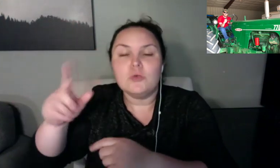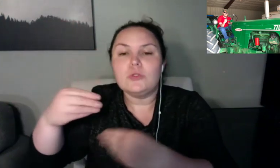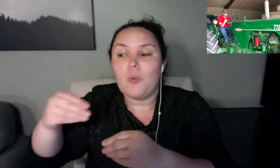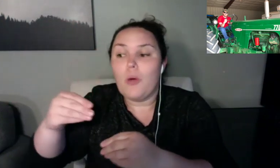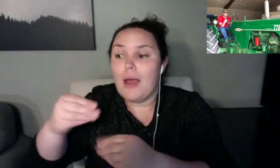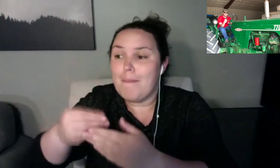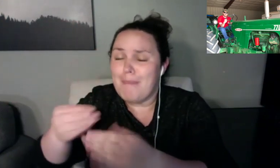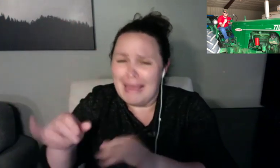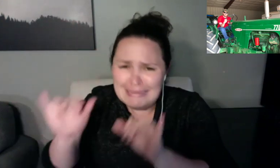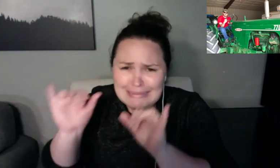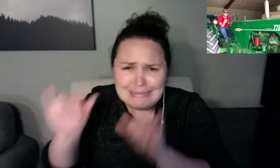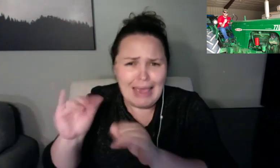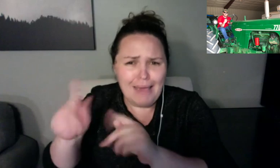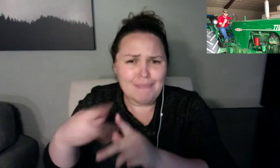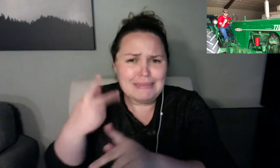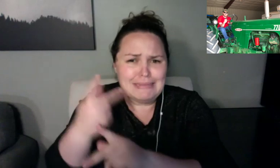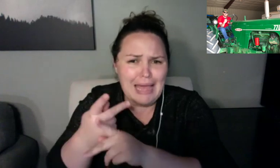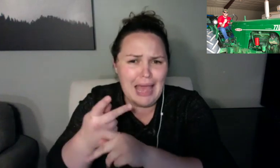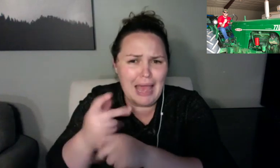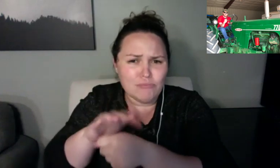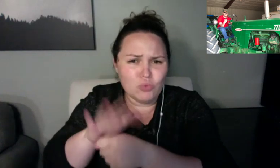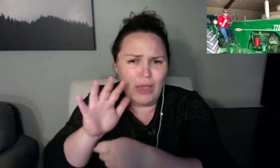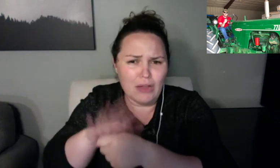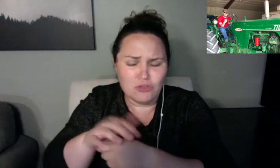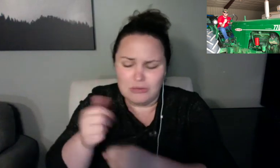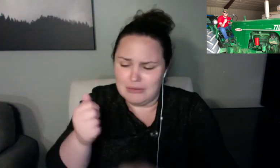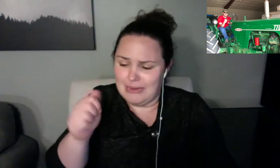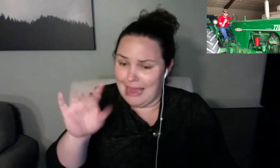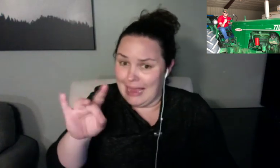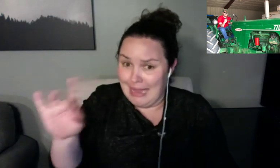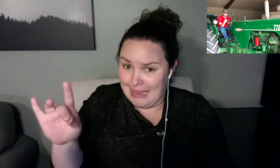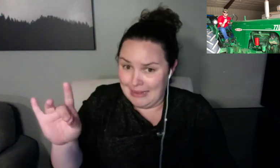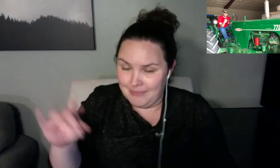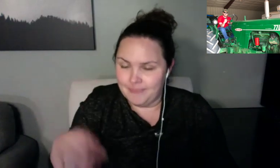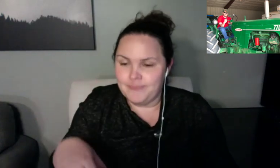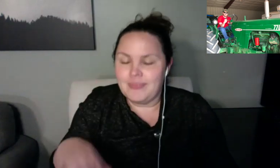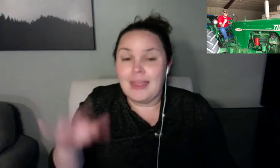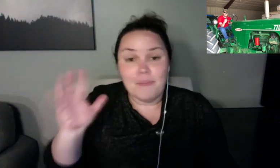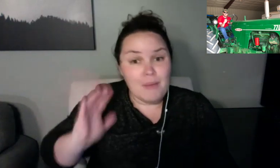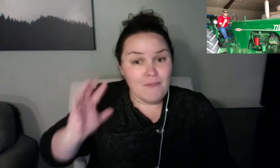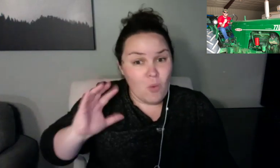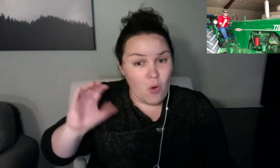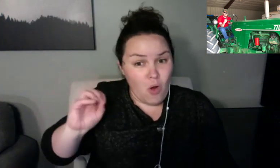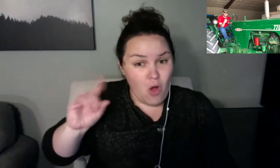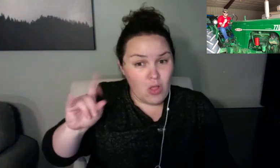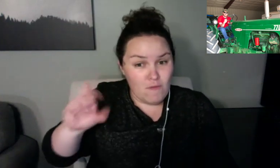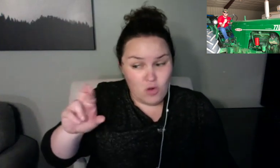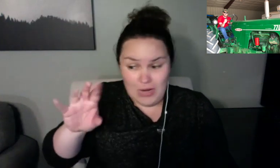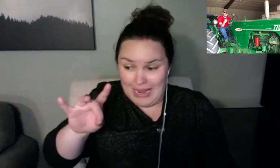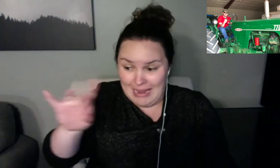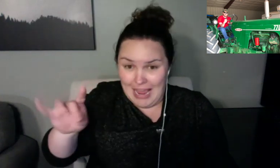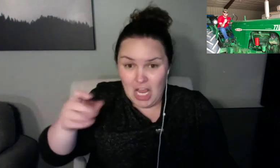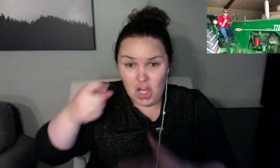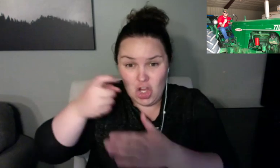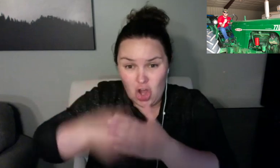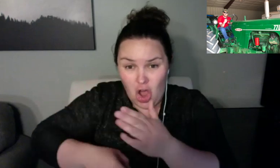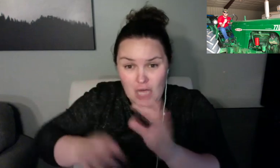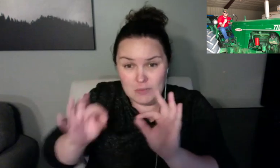question directly. And in the meantime, Abby shared that she